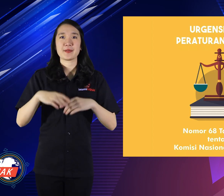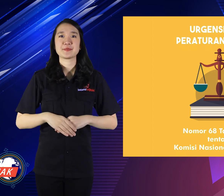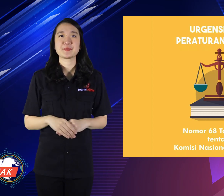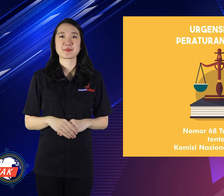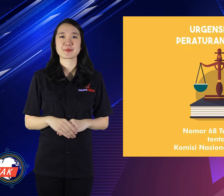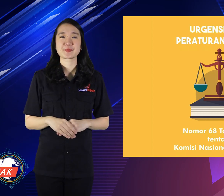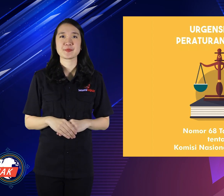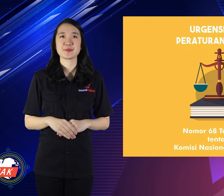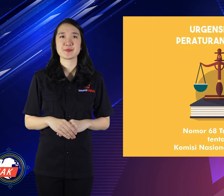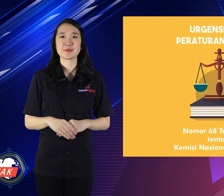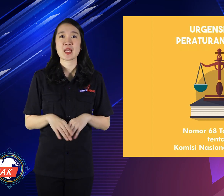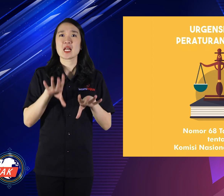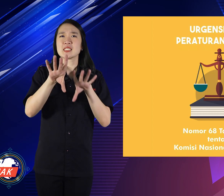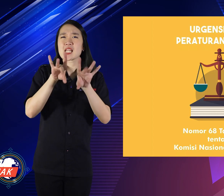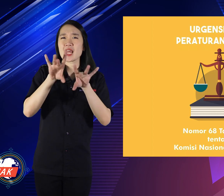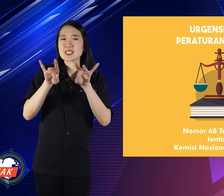Does not burn fat instead it accumulates.